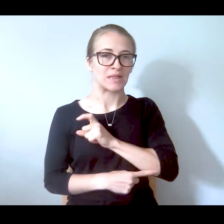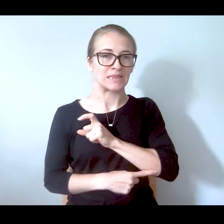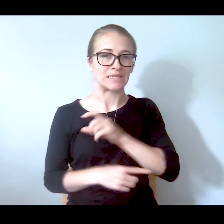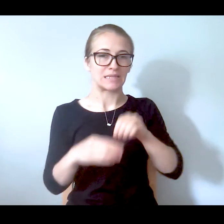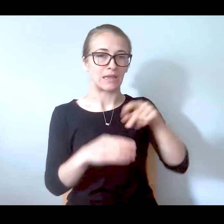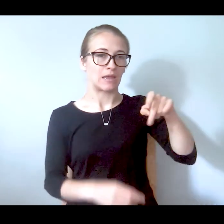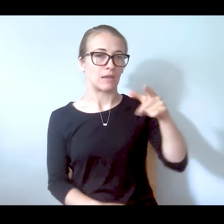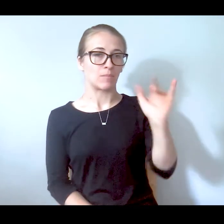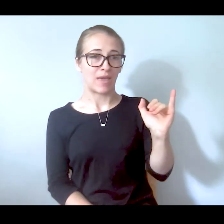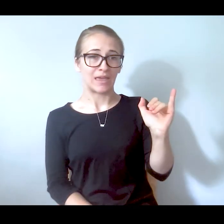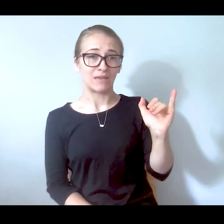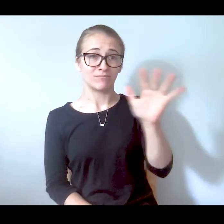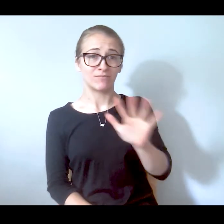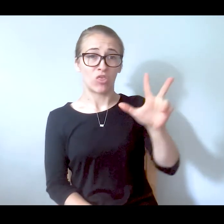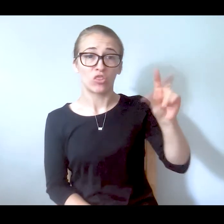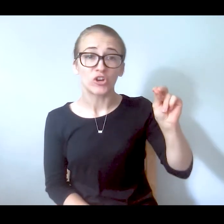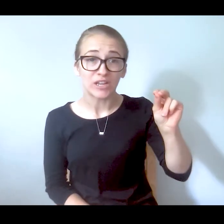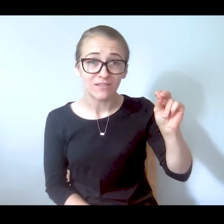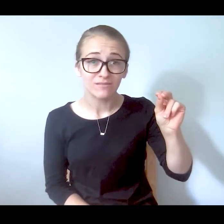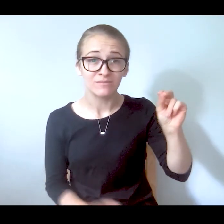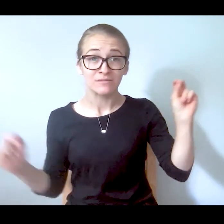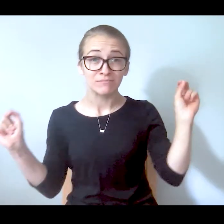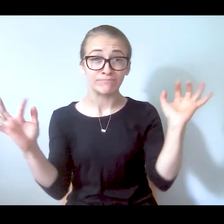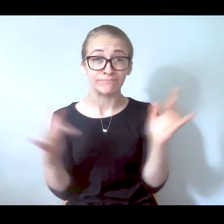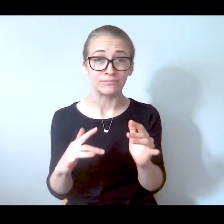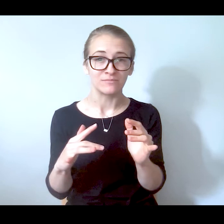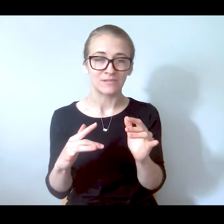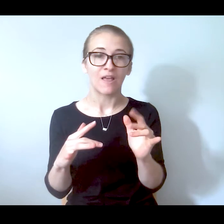police officers, in Peggy's case it was 30. It's